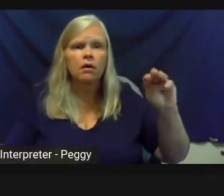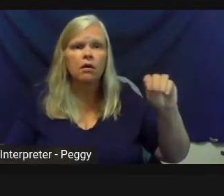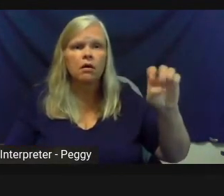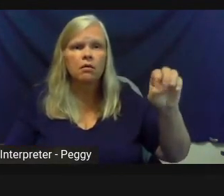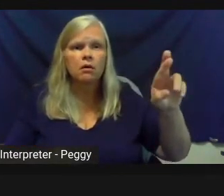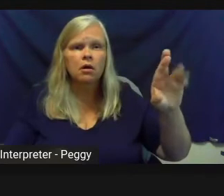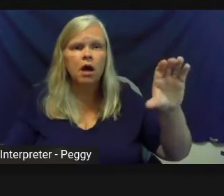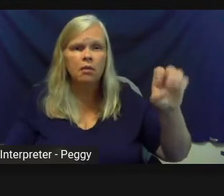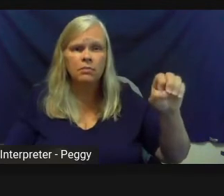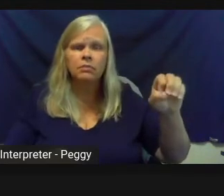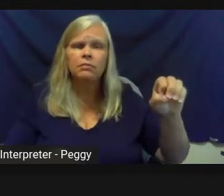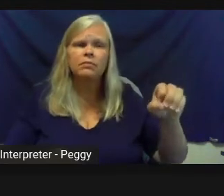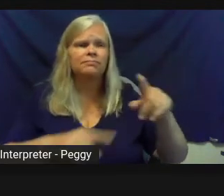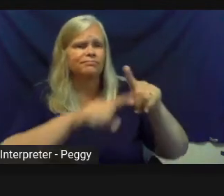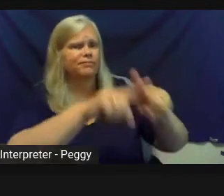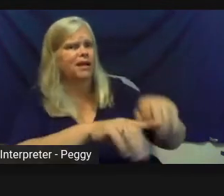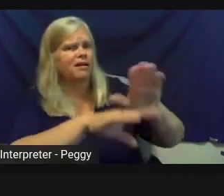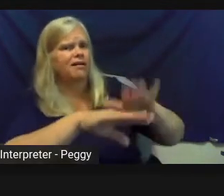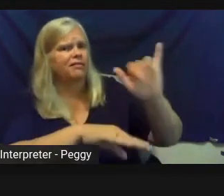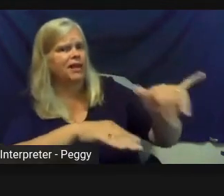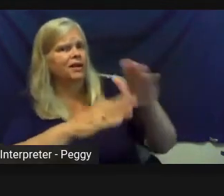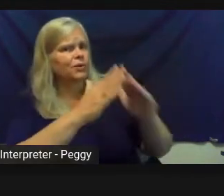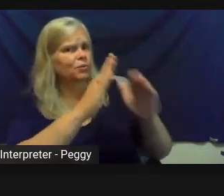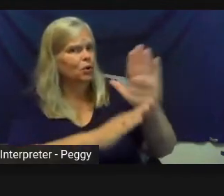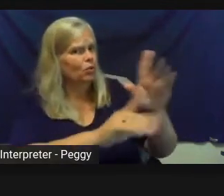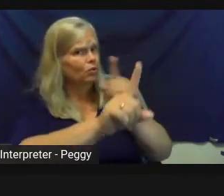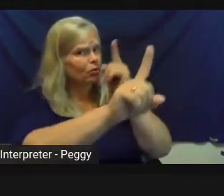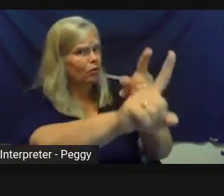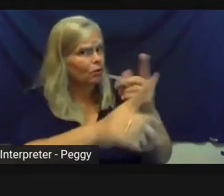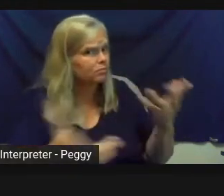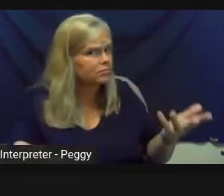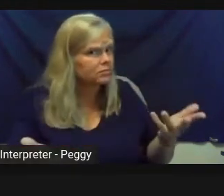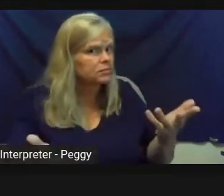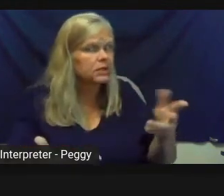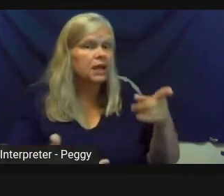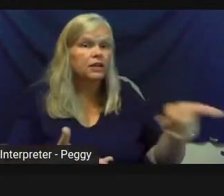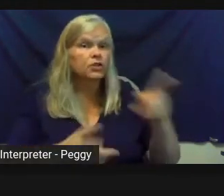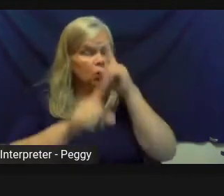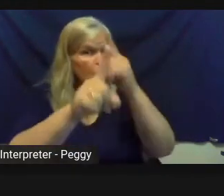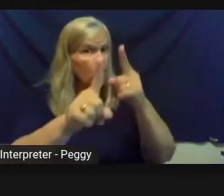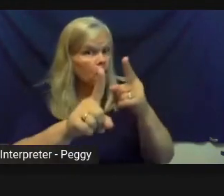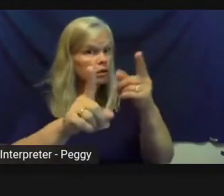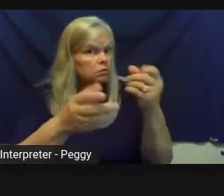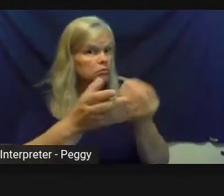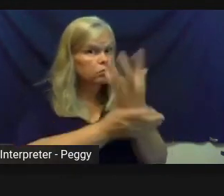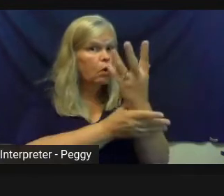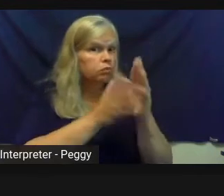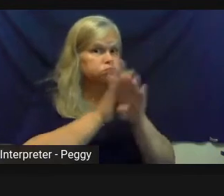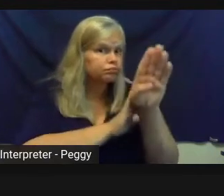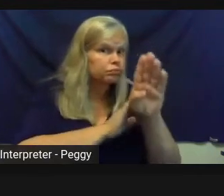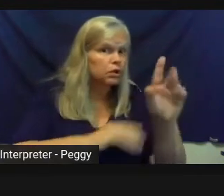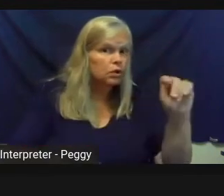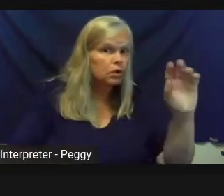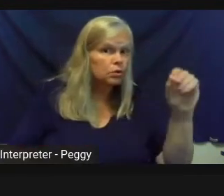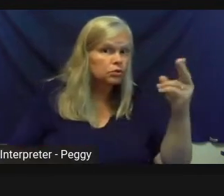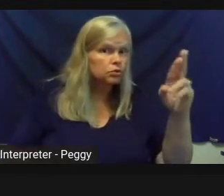bit on the community's goals. You know, if the goals are around tourism or economic development, then that can be a great way to just